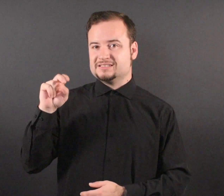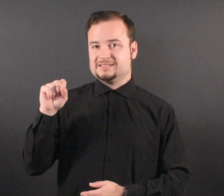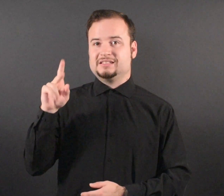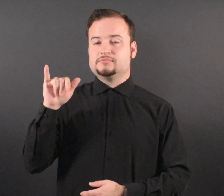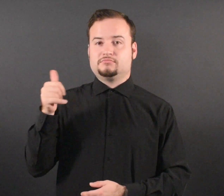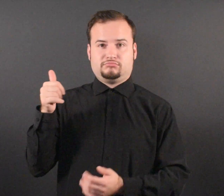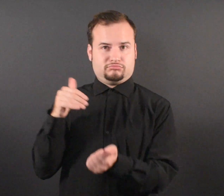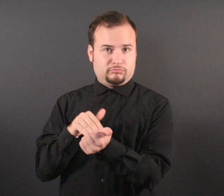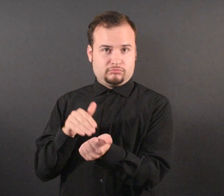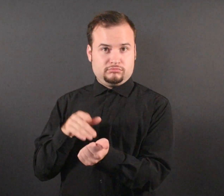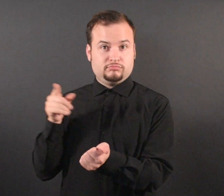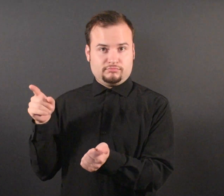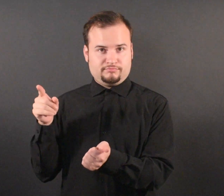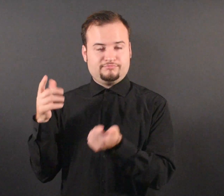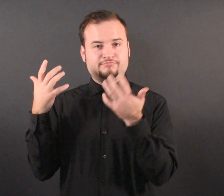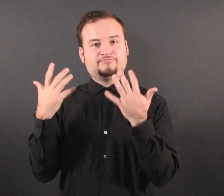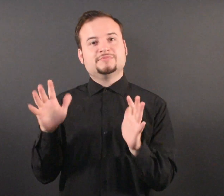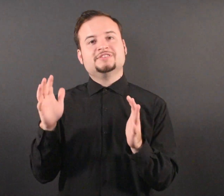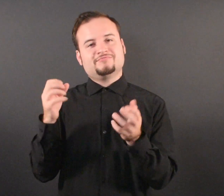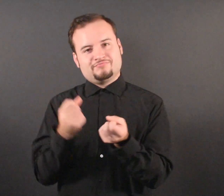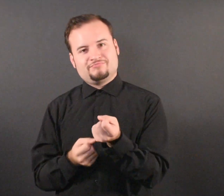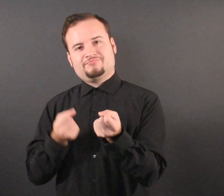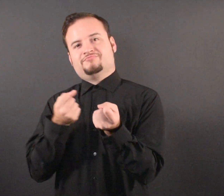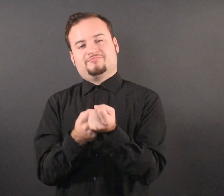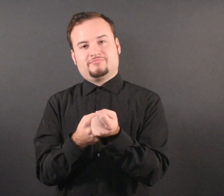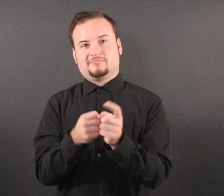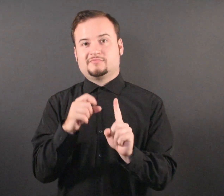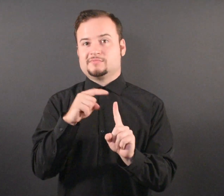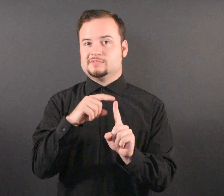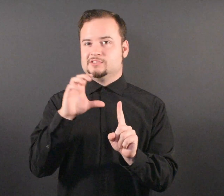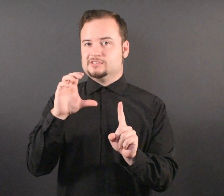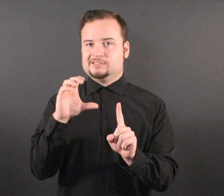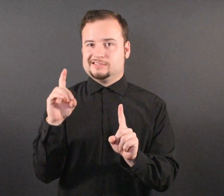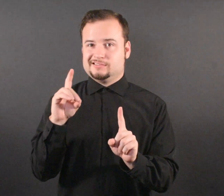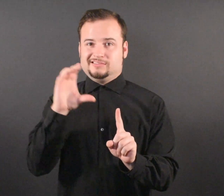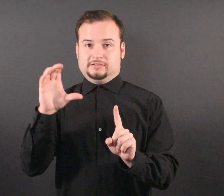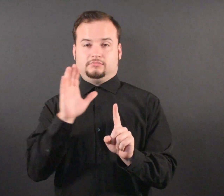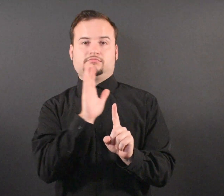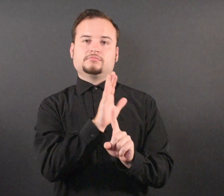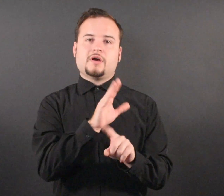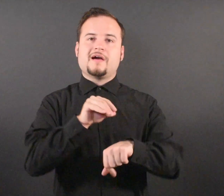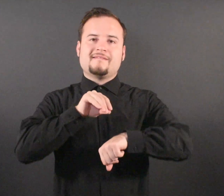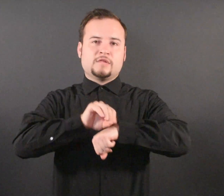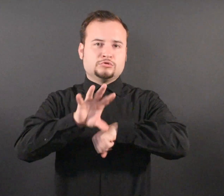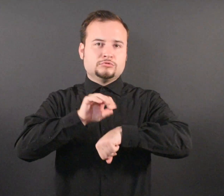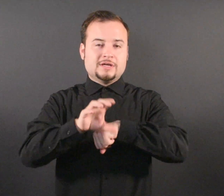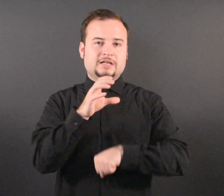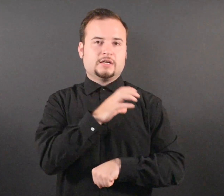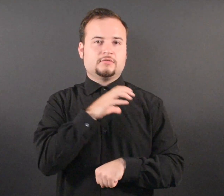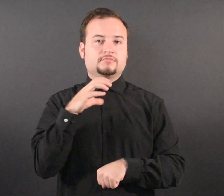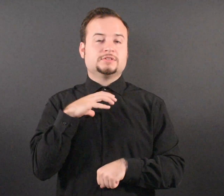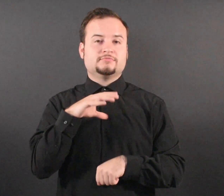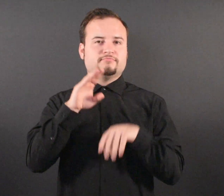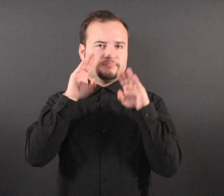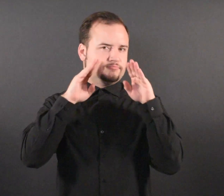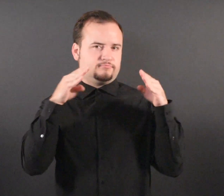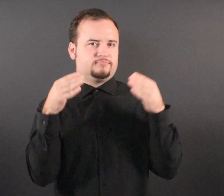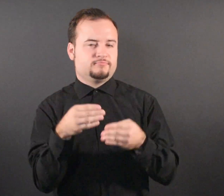endorsed the CDC Advisory Committee on Immunization Practices’ (ACIP)